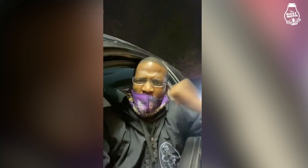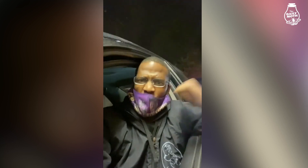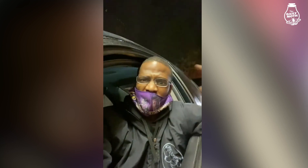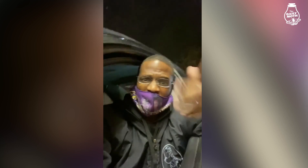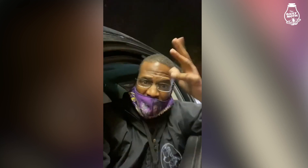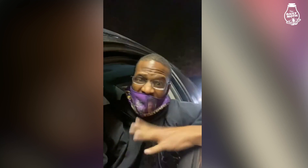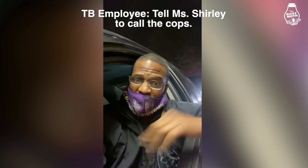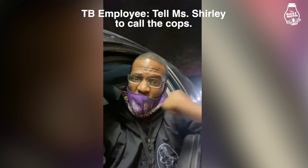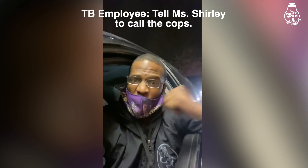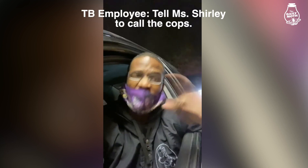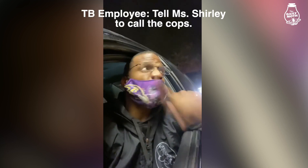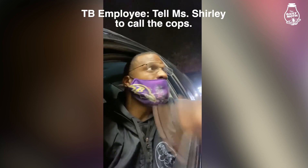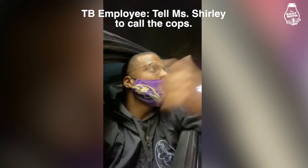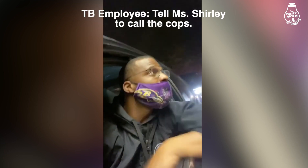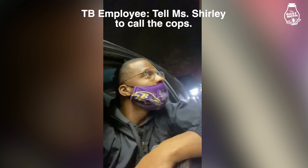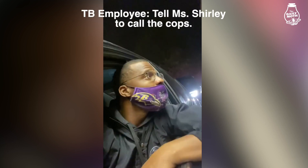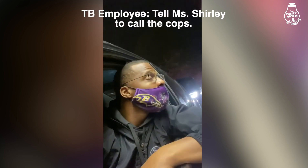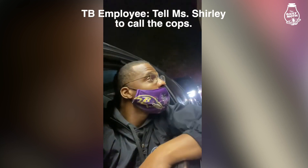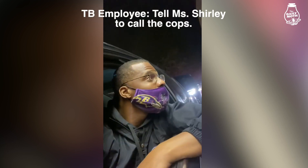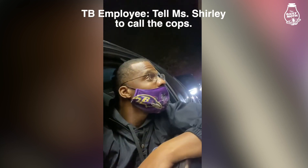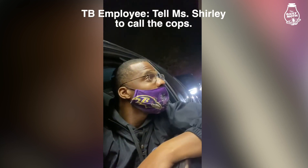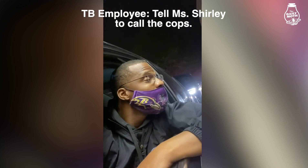See that? The man is refusing my order.